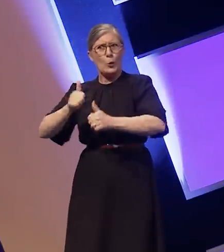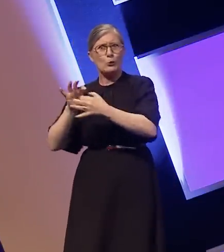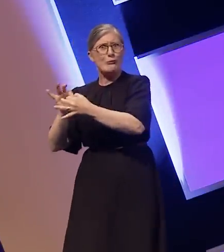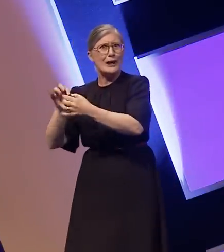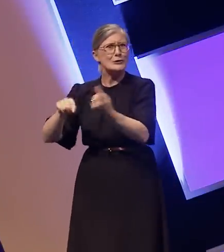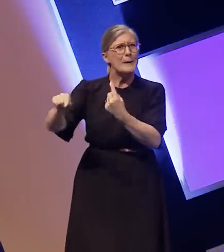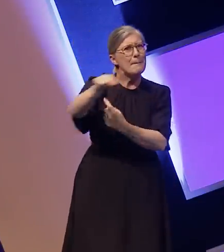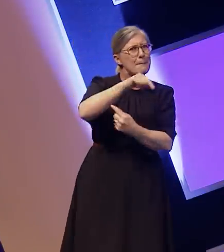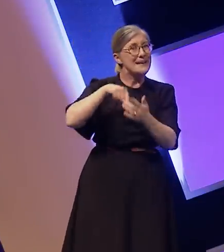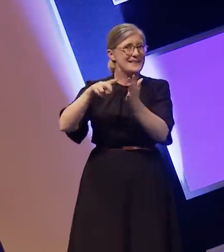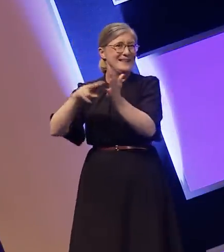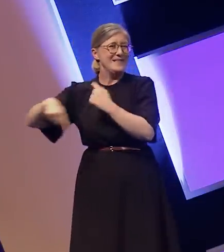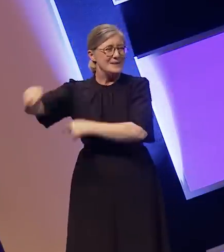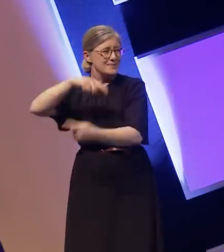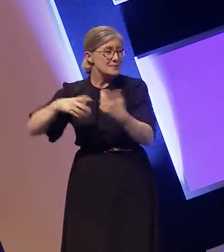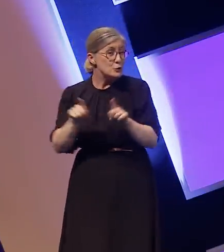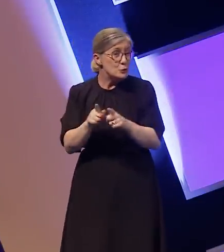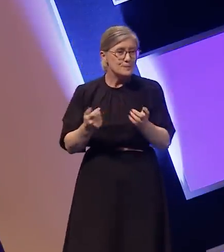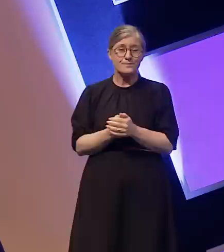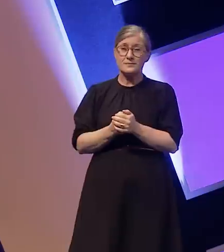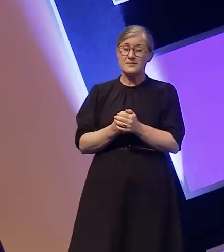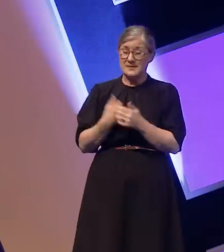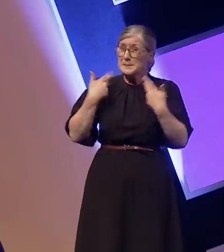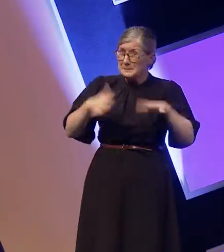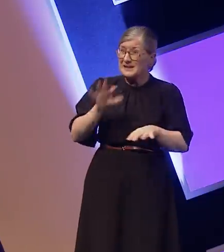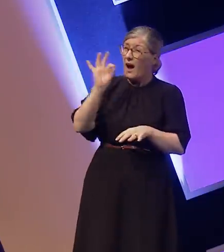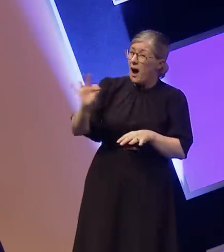I have asked countless times for a deaf consultant to be brought in